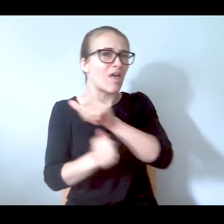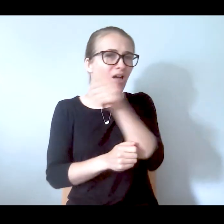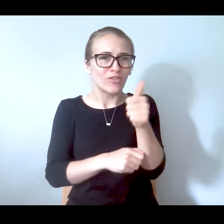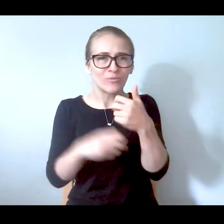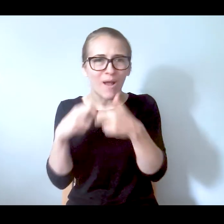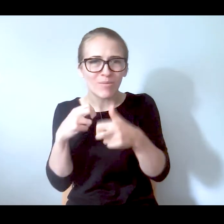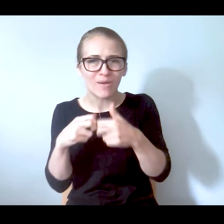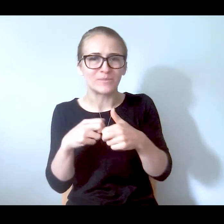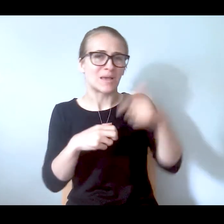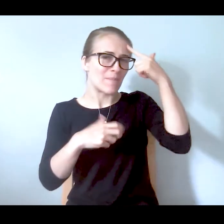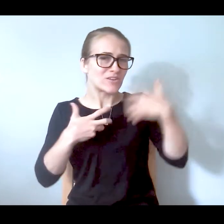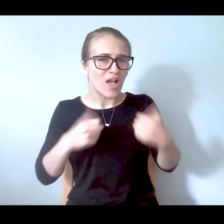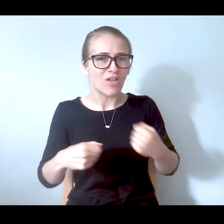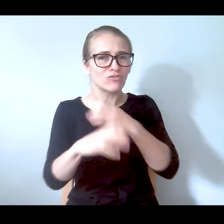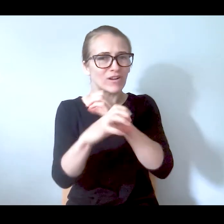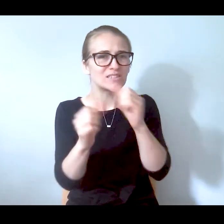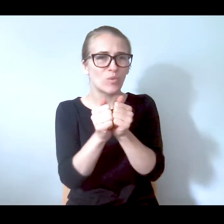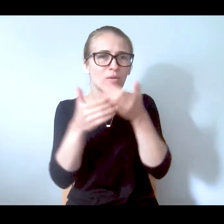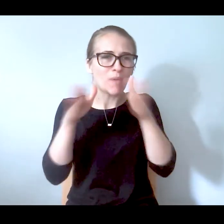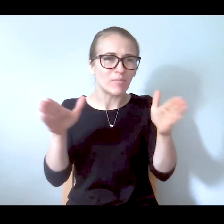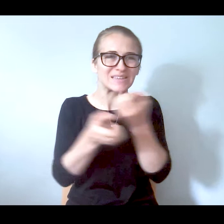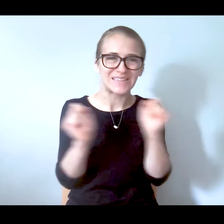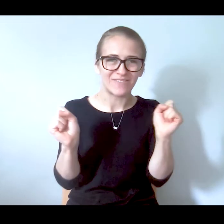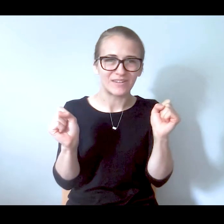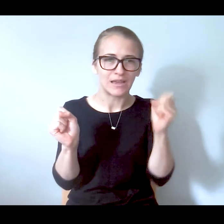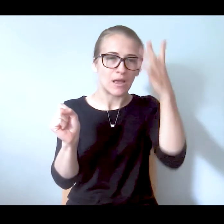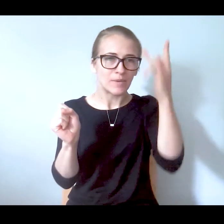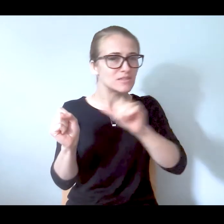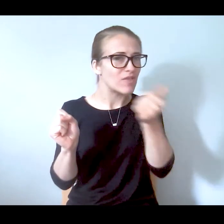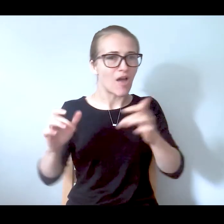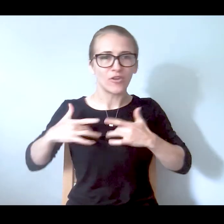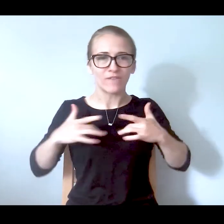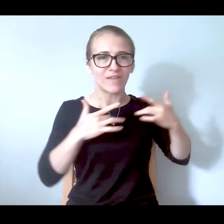health crises because of the given events, the few,